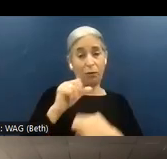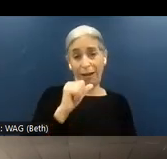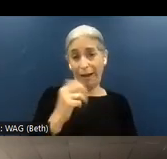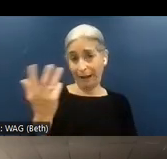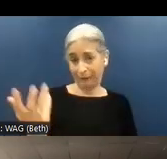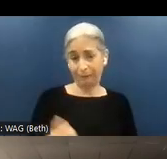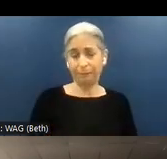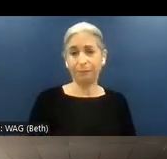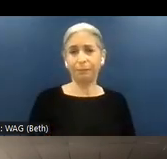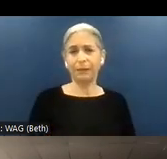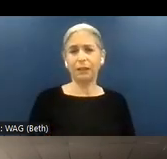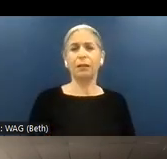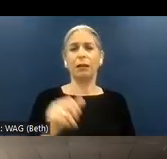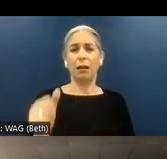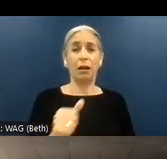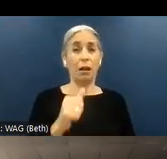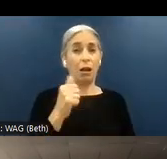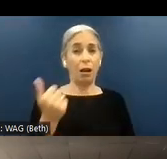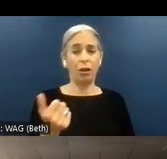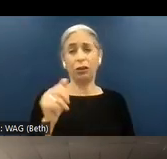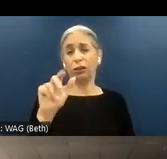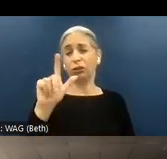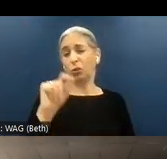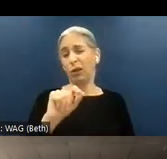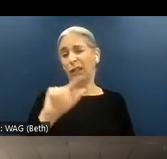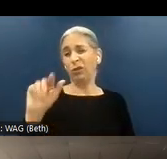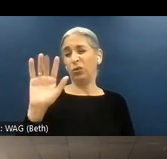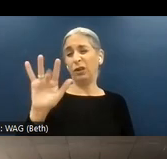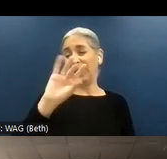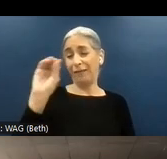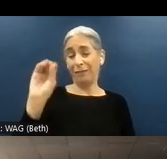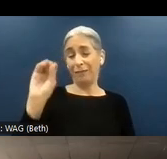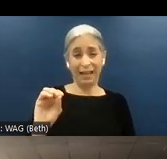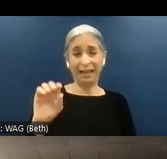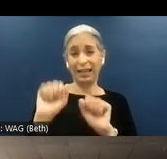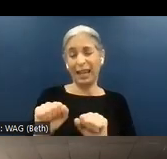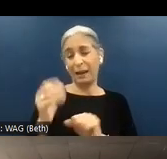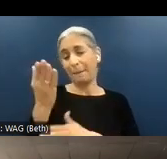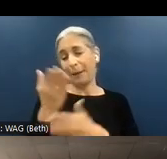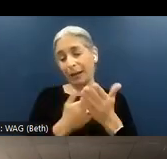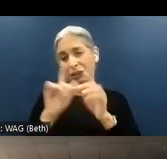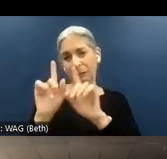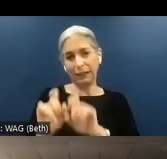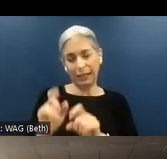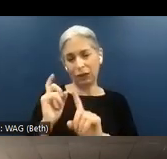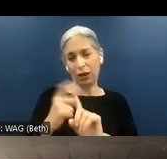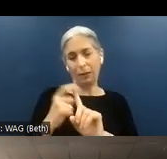are another 20% to 25% that can partially be tested automatically, and then you might